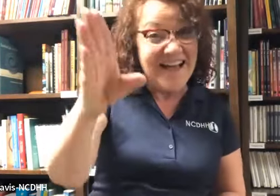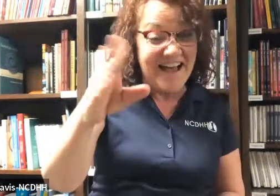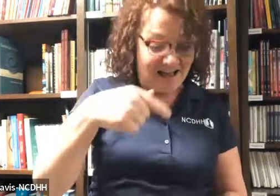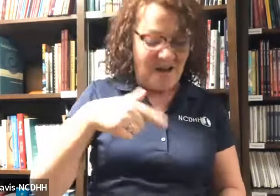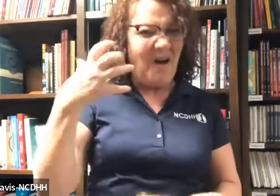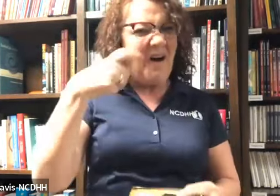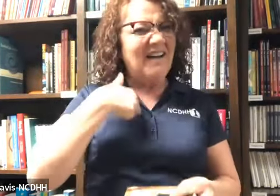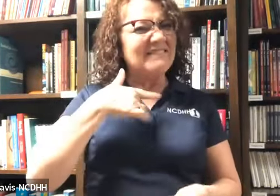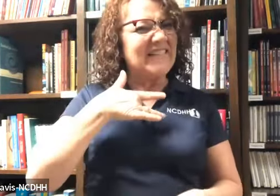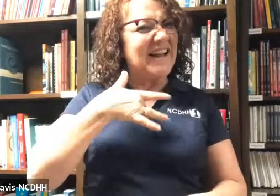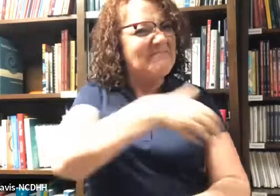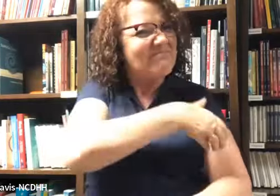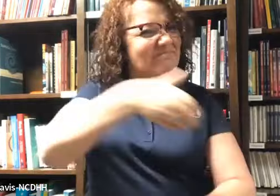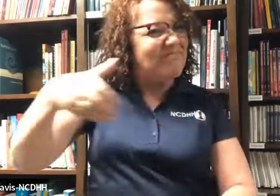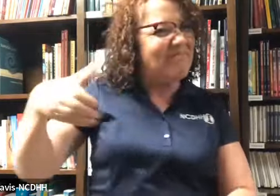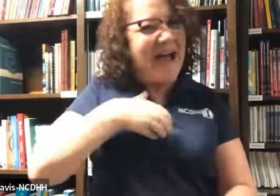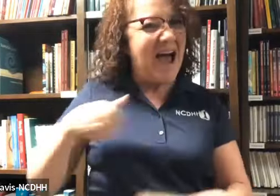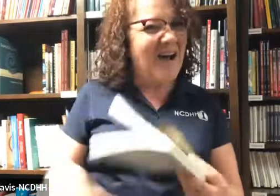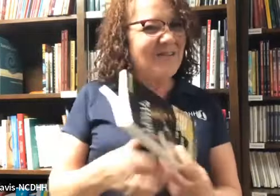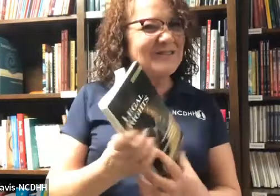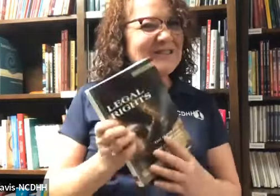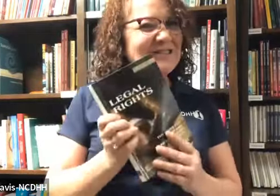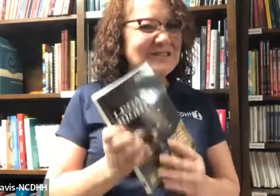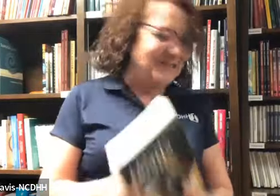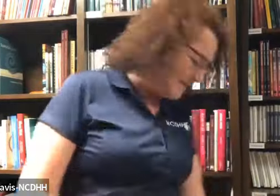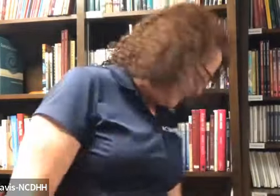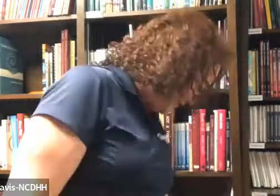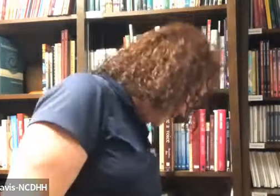Oh hey hi! I tell you- I feel empowered!